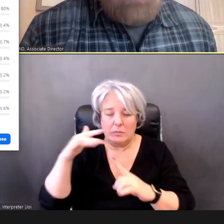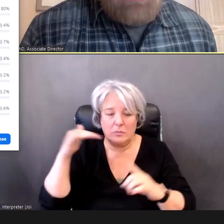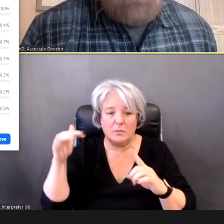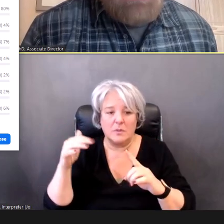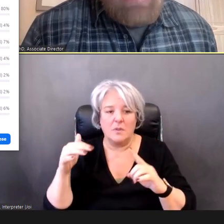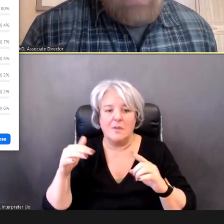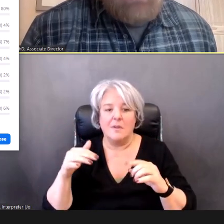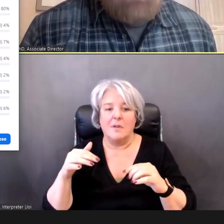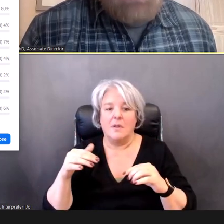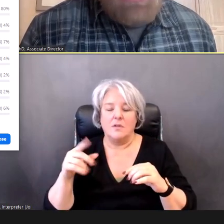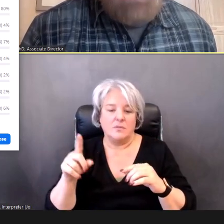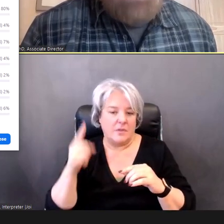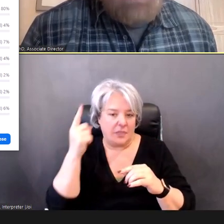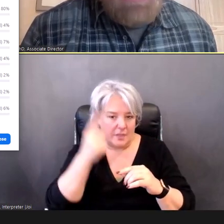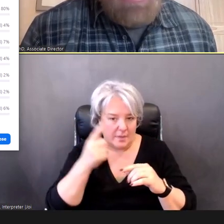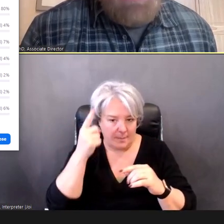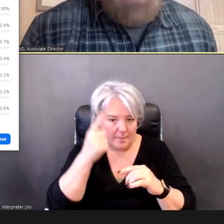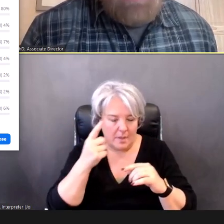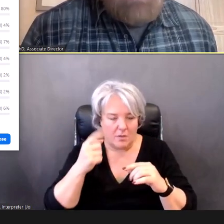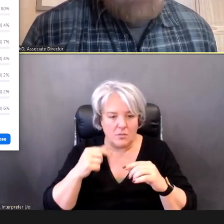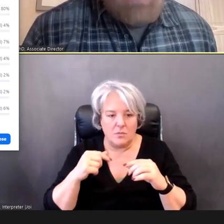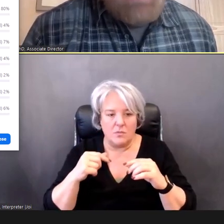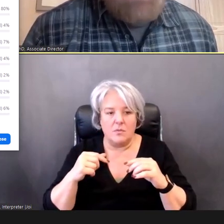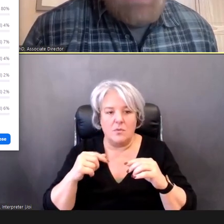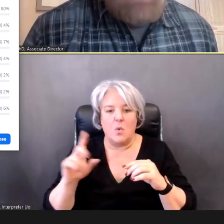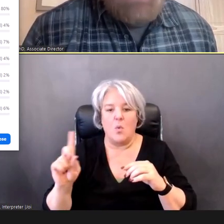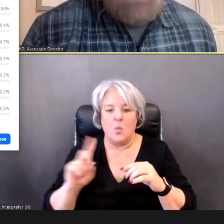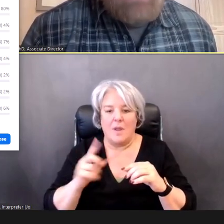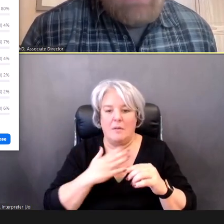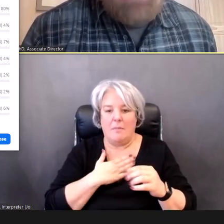Where is my device on this table?